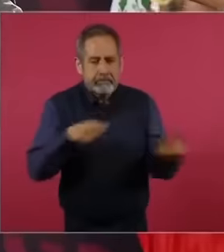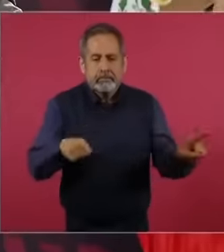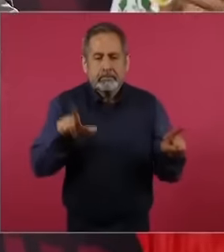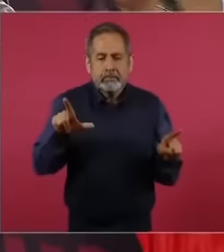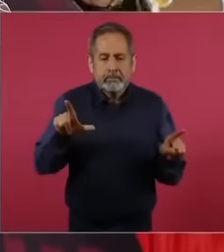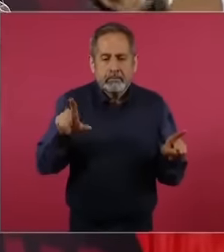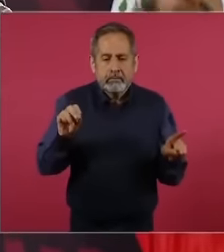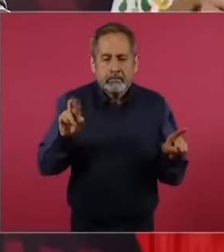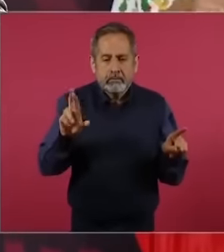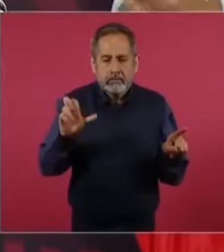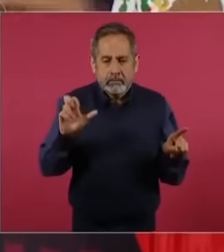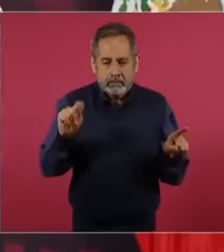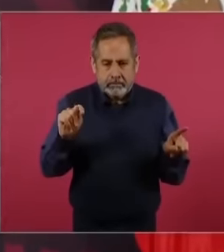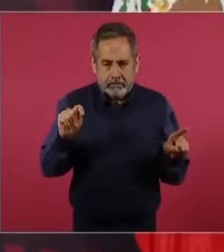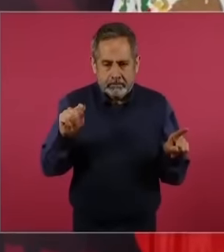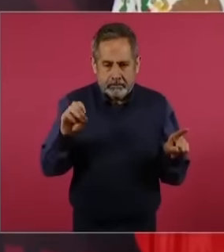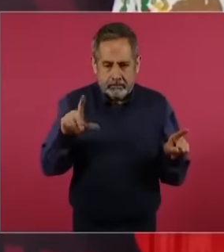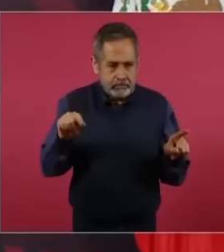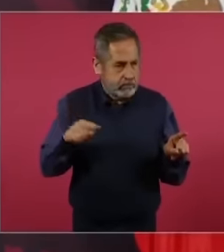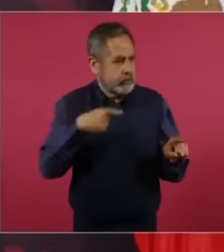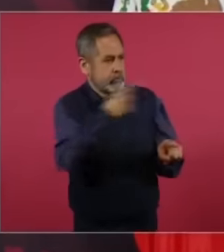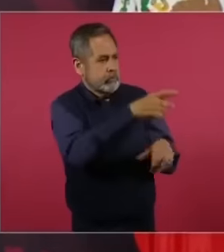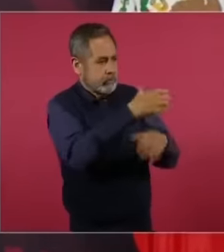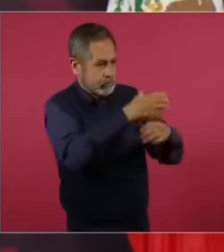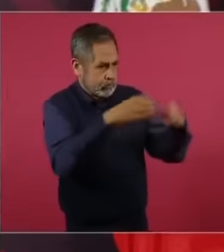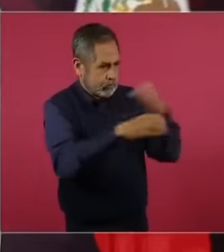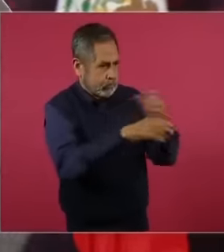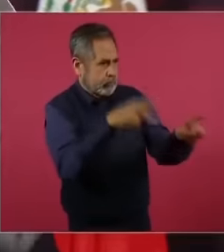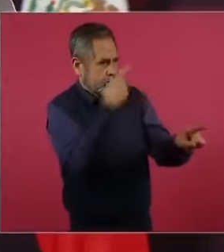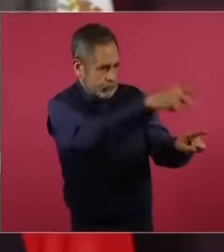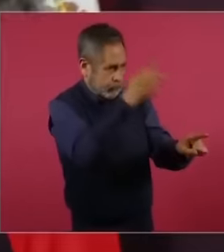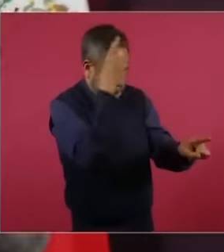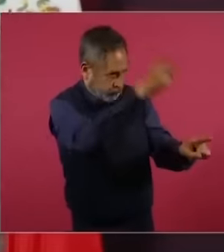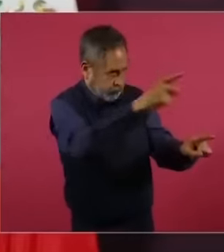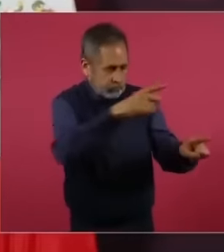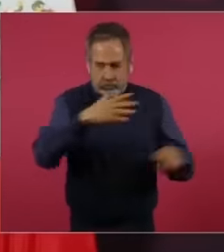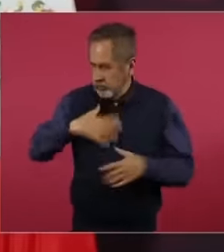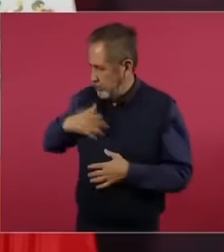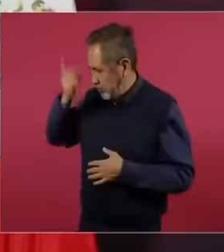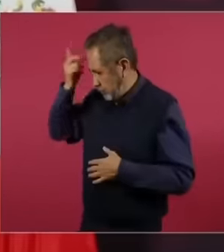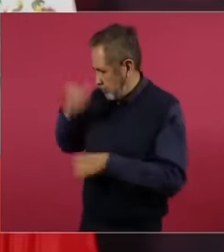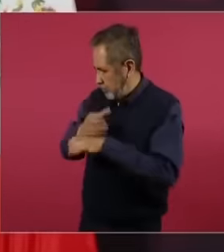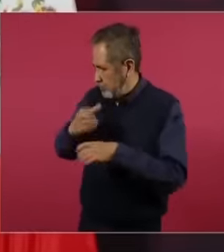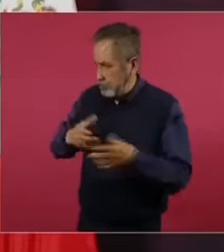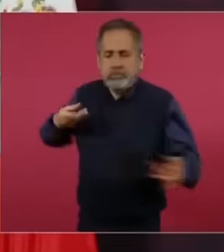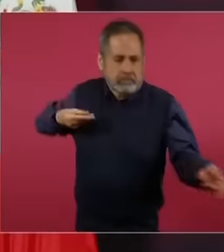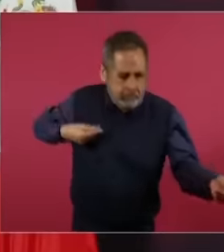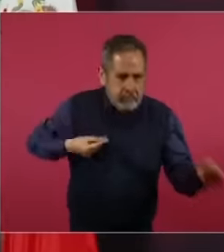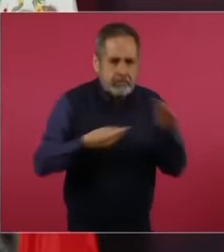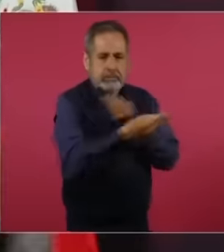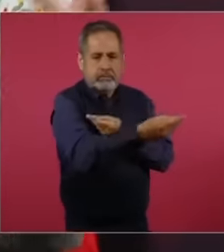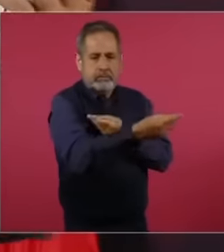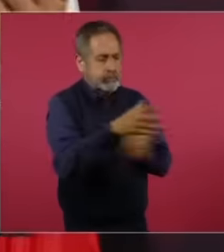what my family has for what he has and his family didn't want to because you can imagine I was going